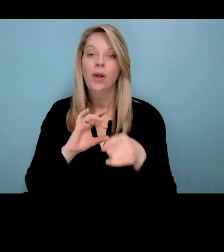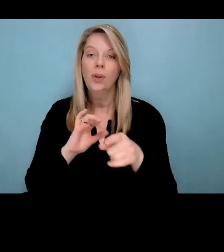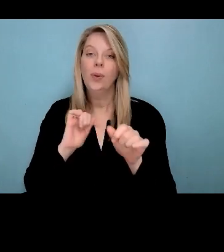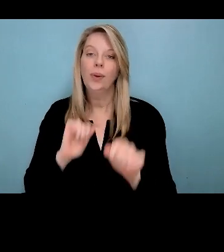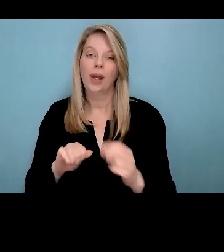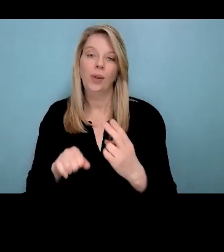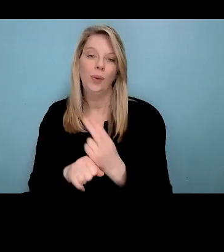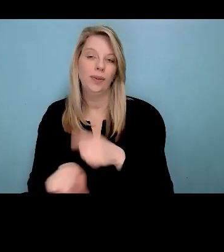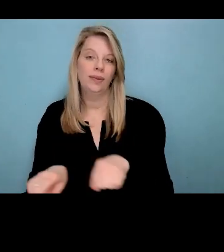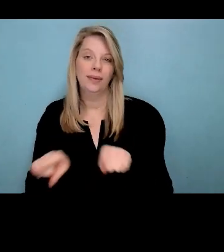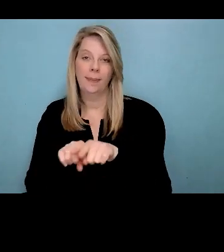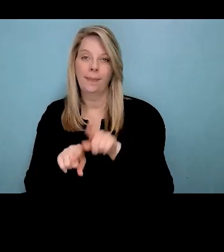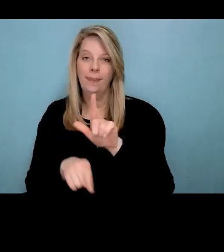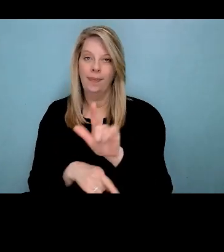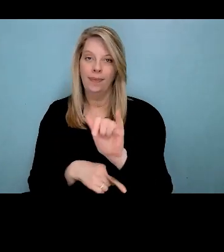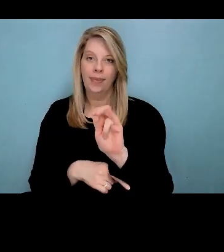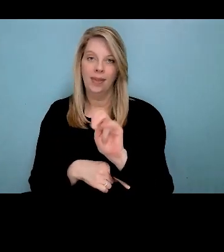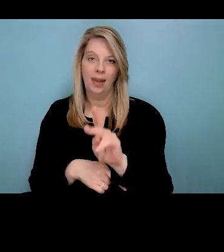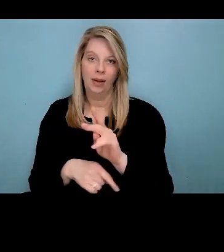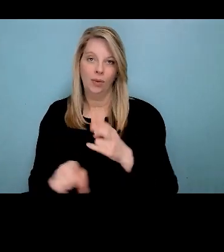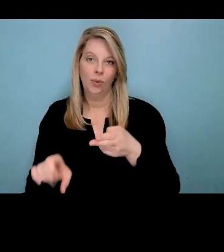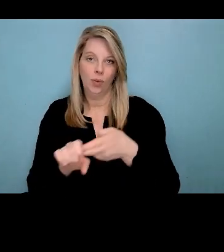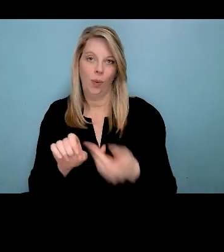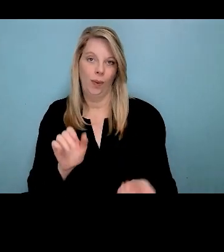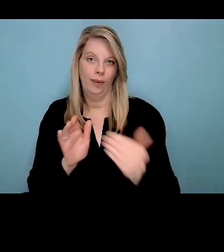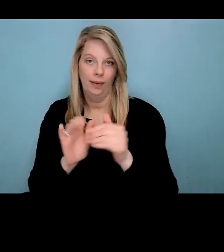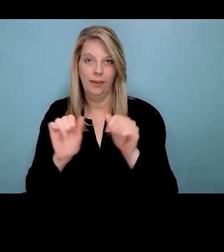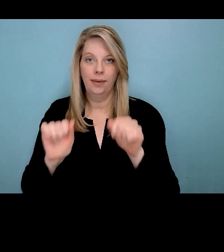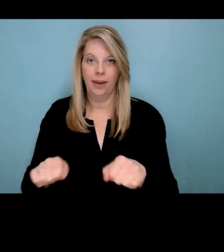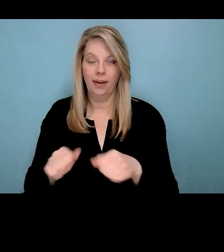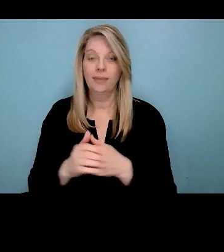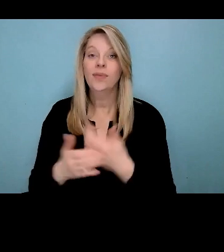use the same link to rejoin. To day's speaker is Shauna Illsley. But first